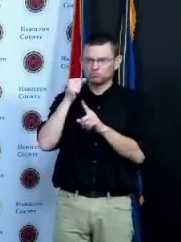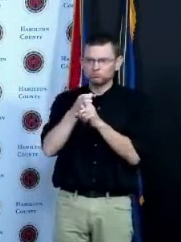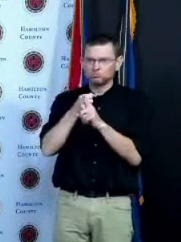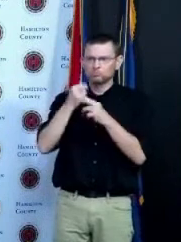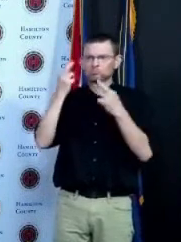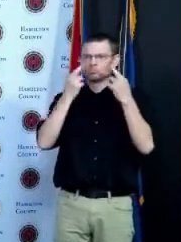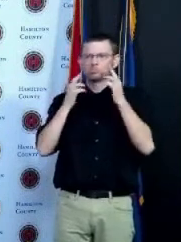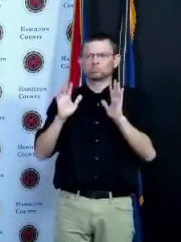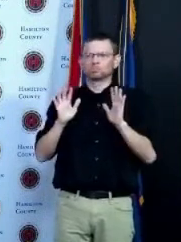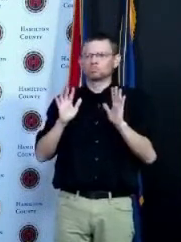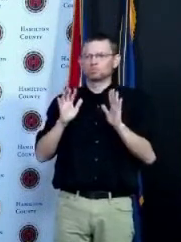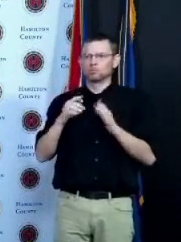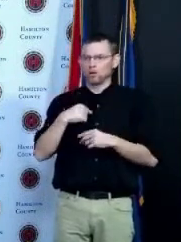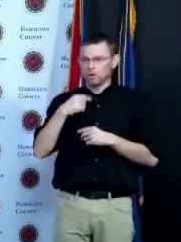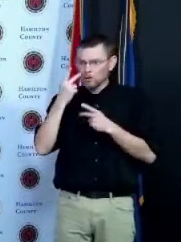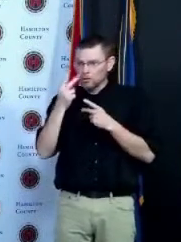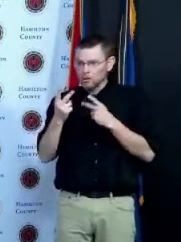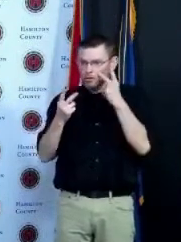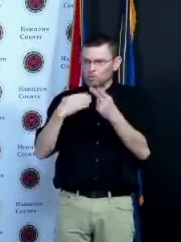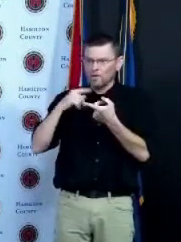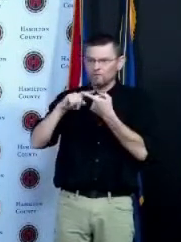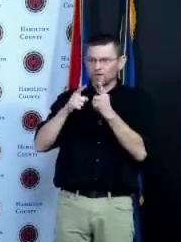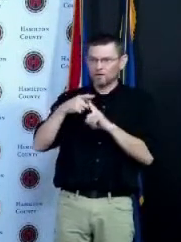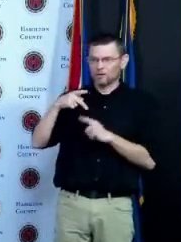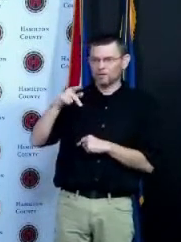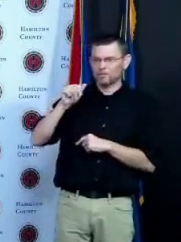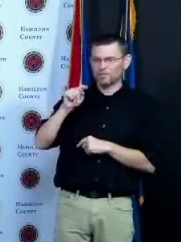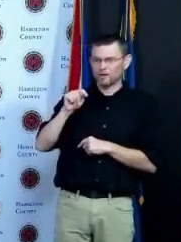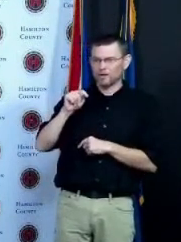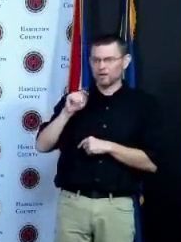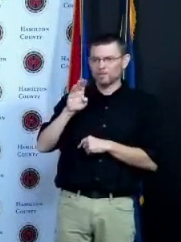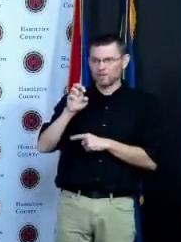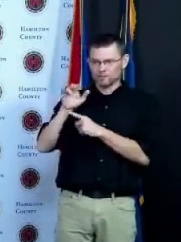which is what he went through I think most of us in the media already had said at least on our